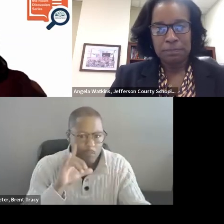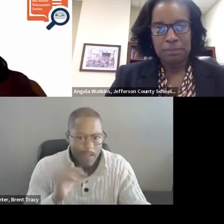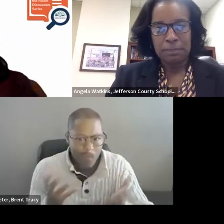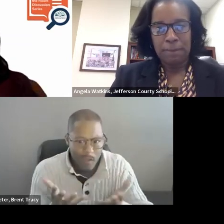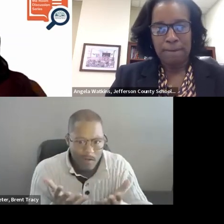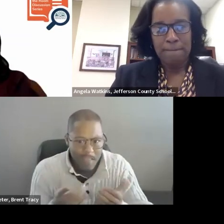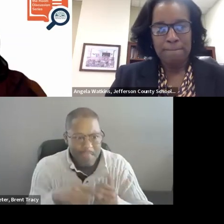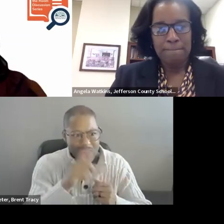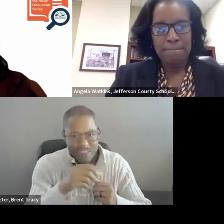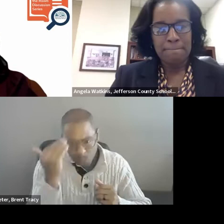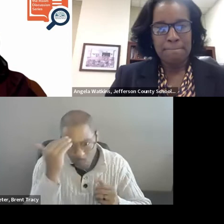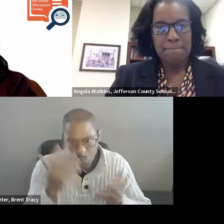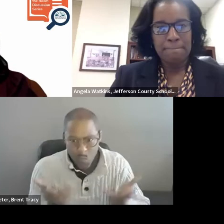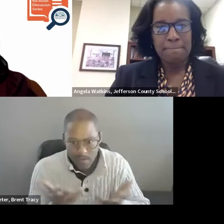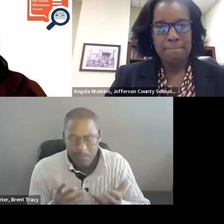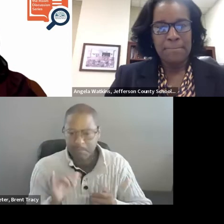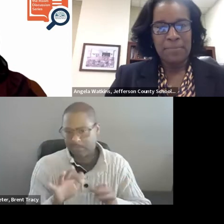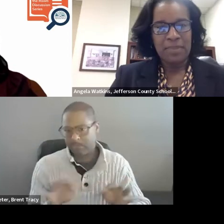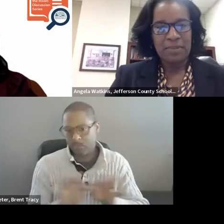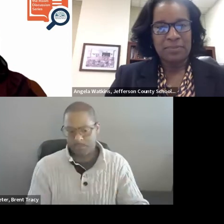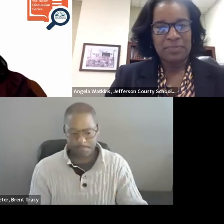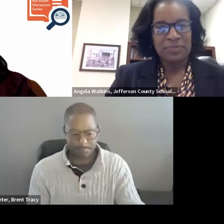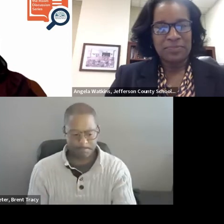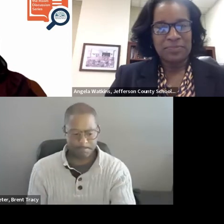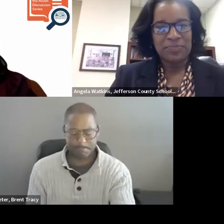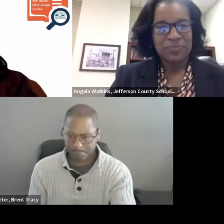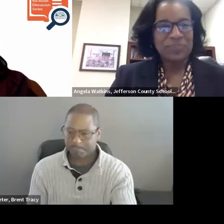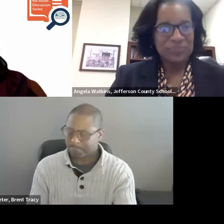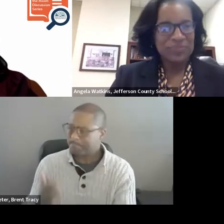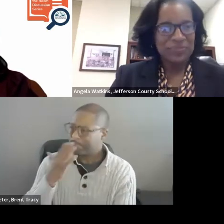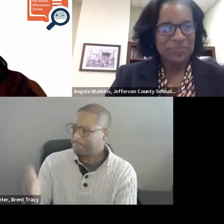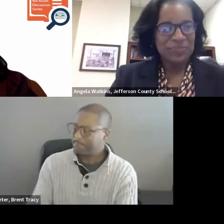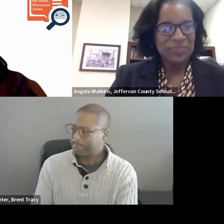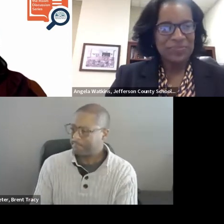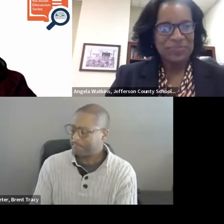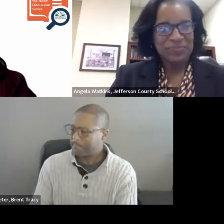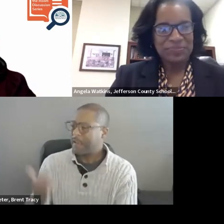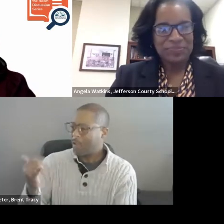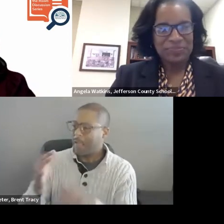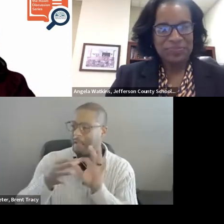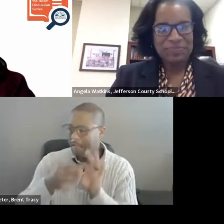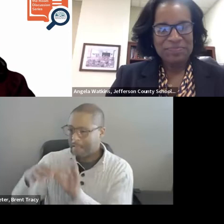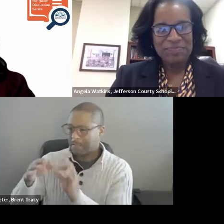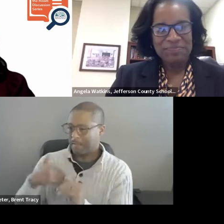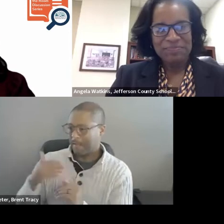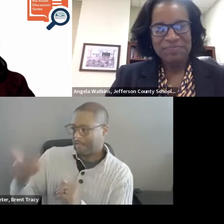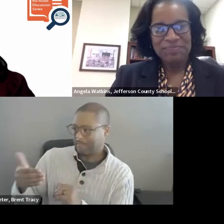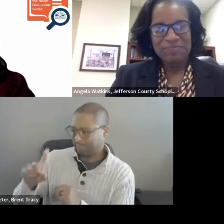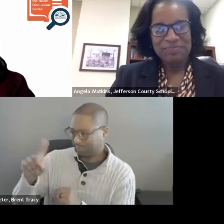That is great and a great segue into really asking you how coaches in Jefferson City facilitate